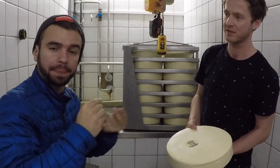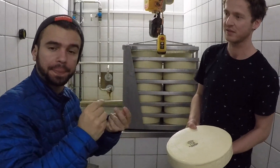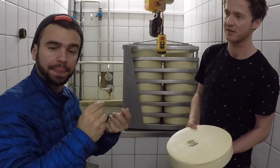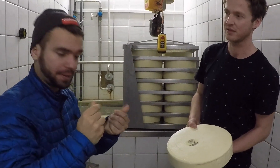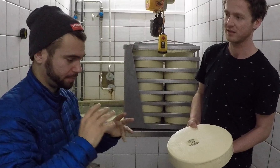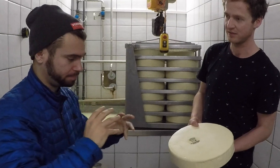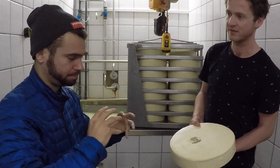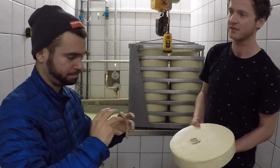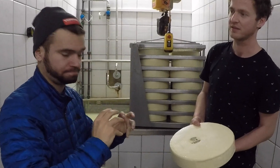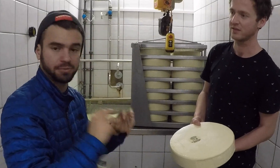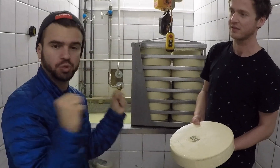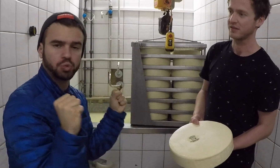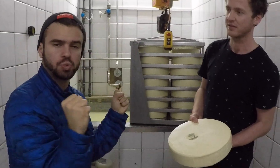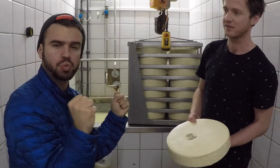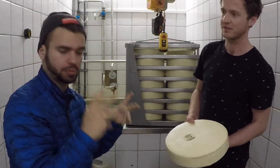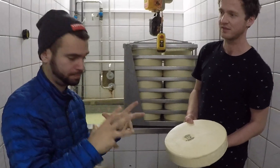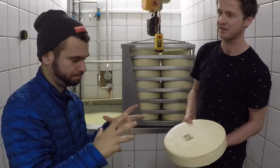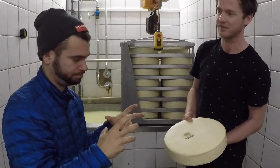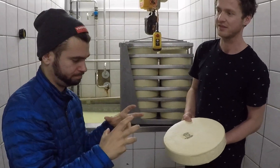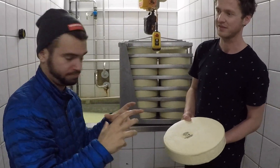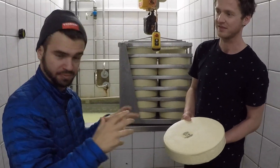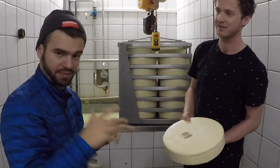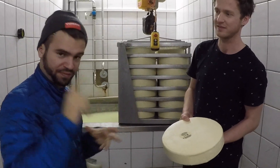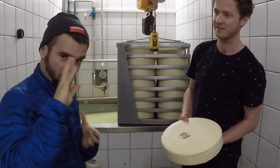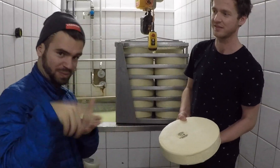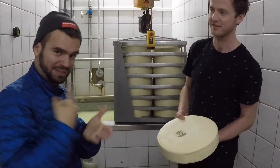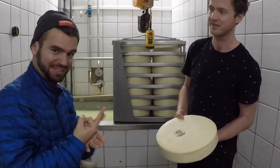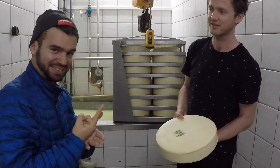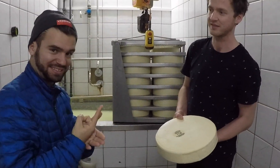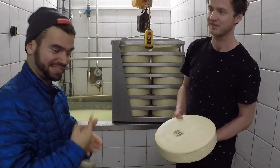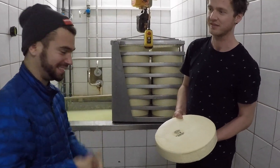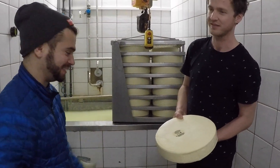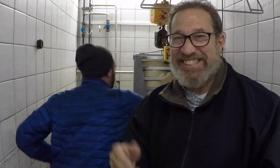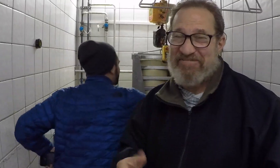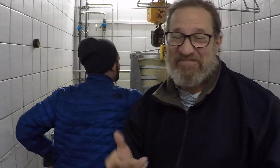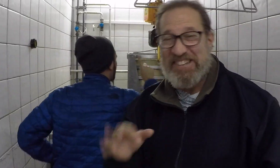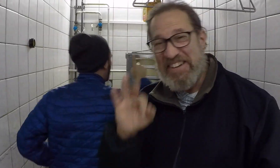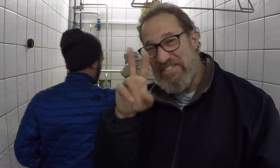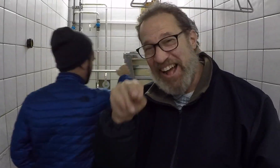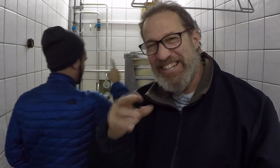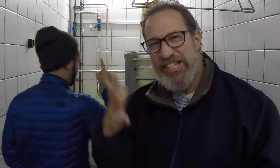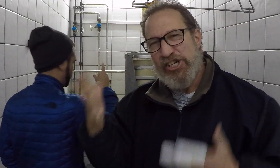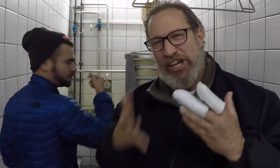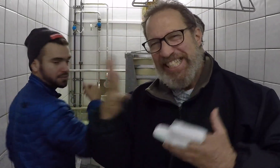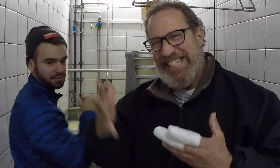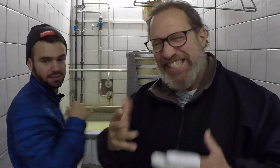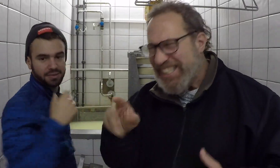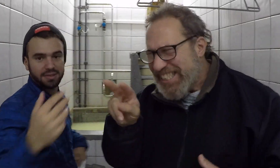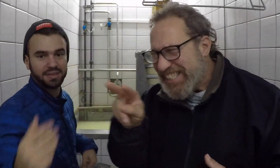It keeps cheese cold and tightens its cheese. It's fun so far. Our communication was pretty much done in gestural language.